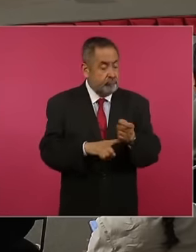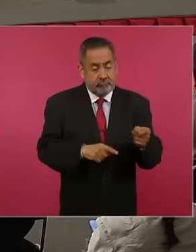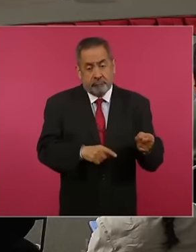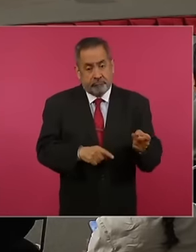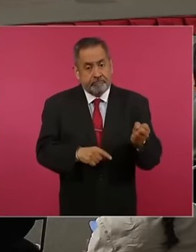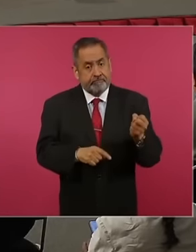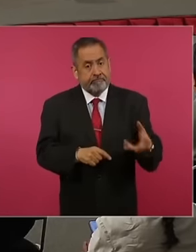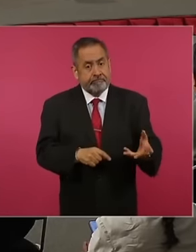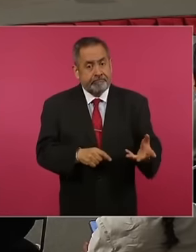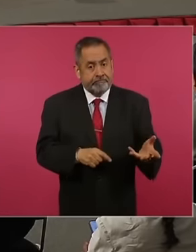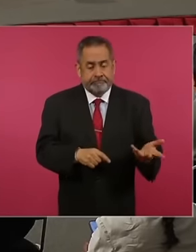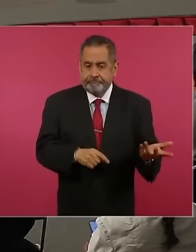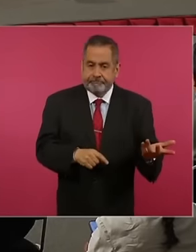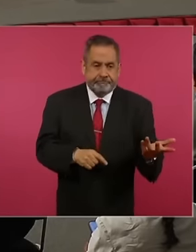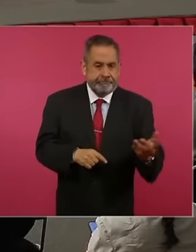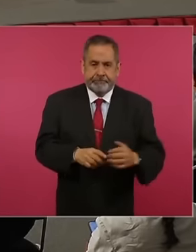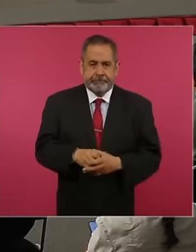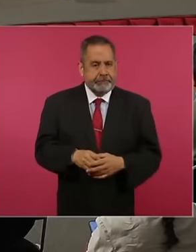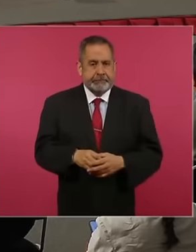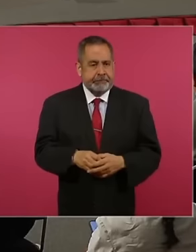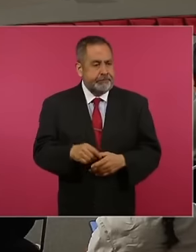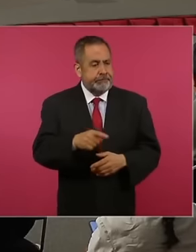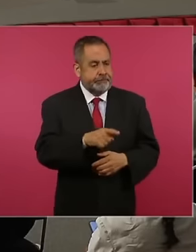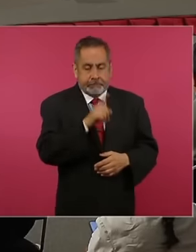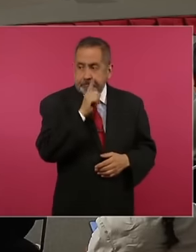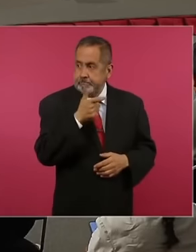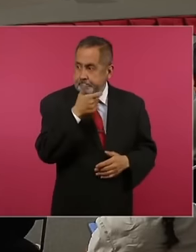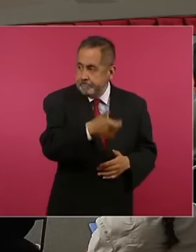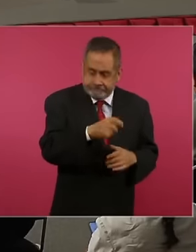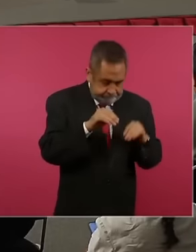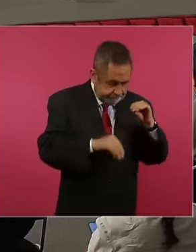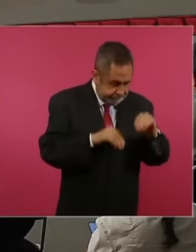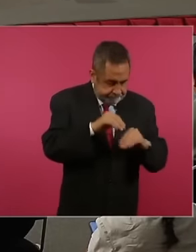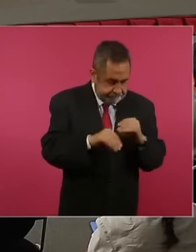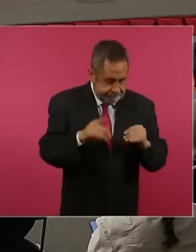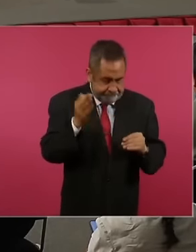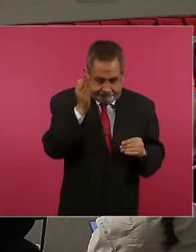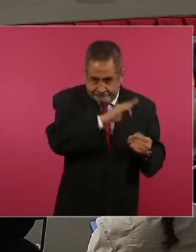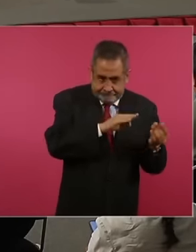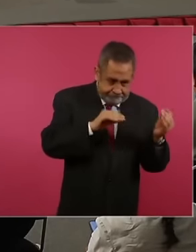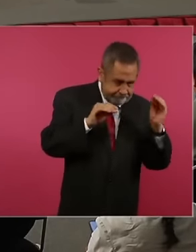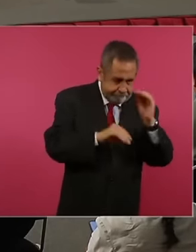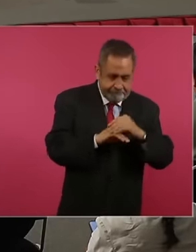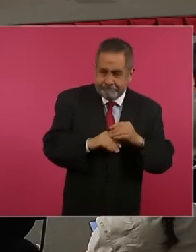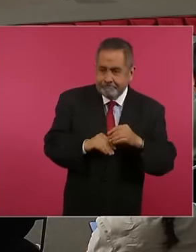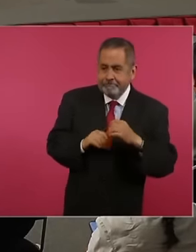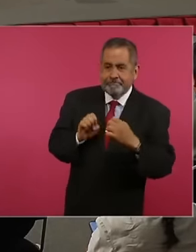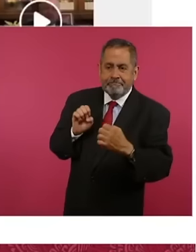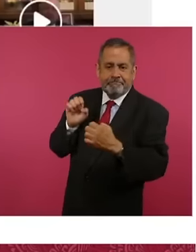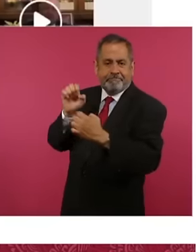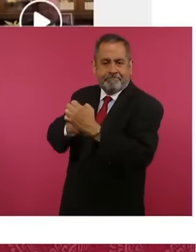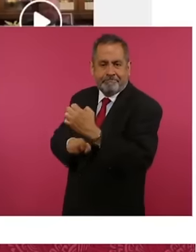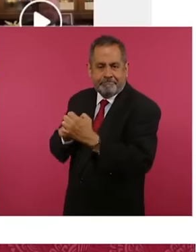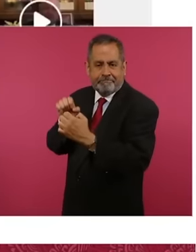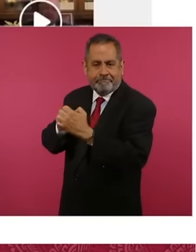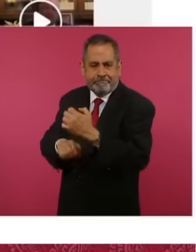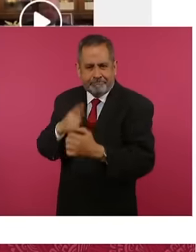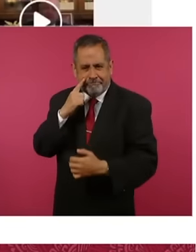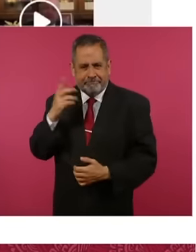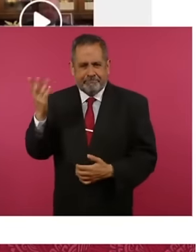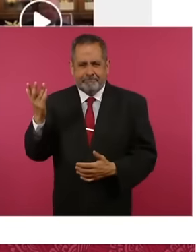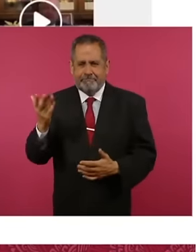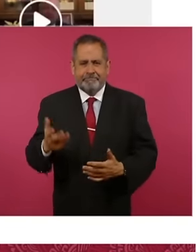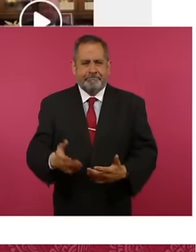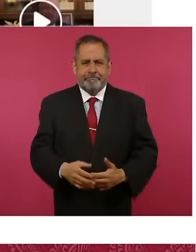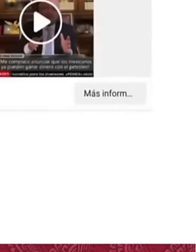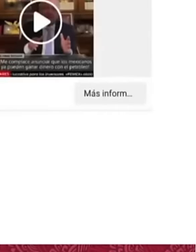paid advertisements, paid advertising so that people fall into this type of scam, the investment they make